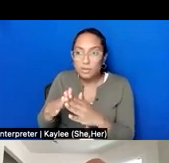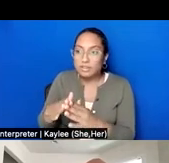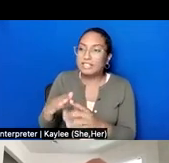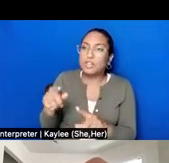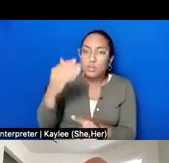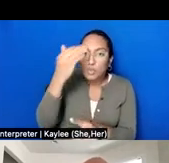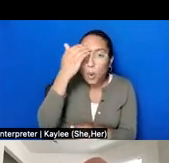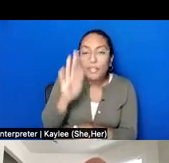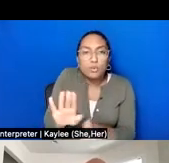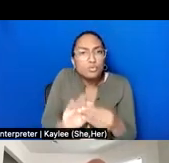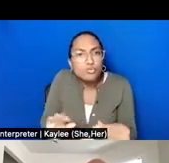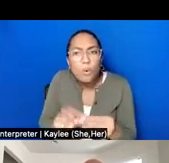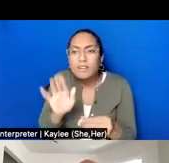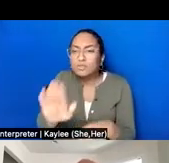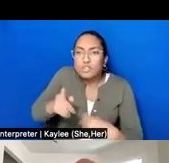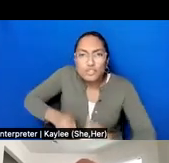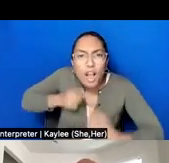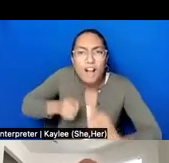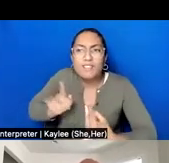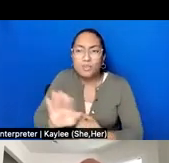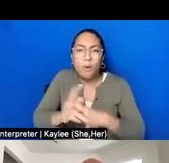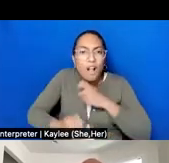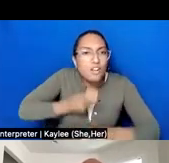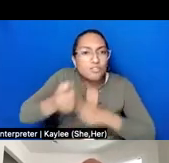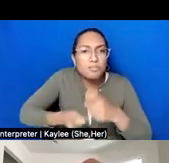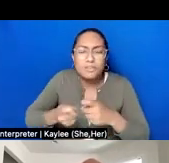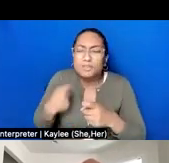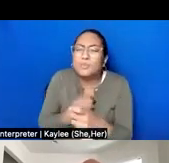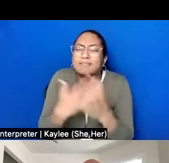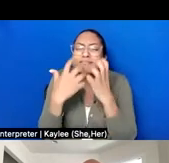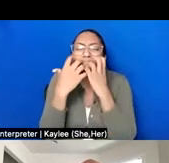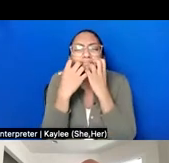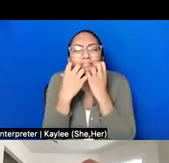and their contributions are embraced and deeply valued by the Brooklyn Historical